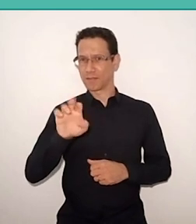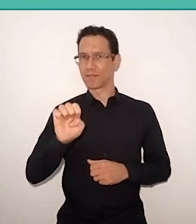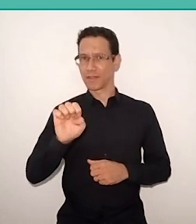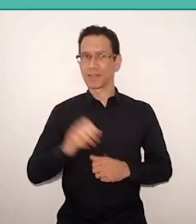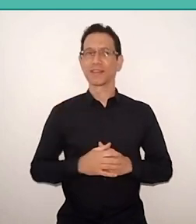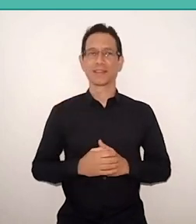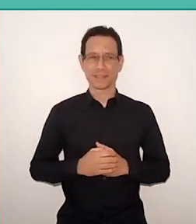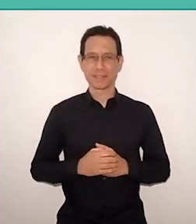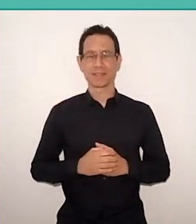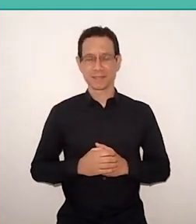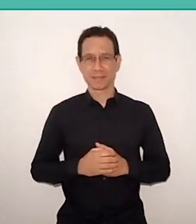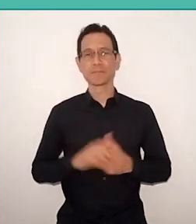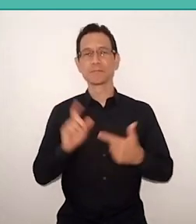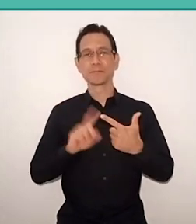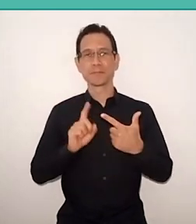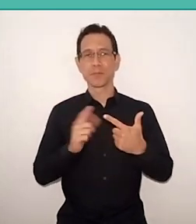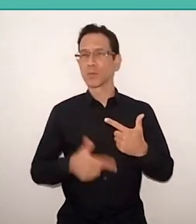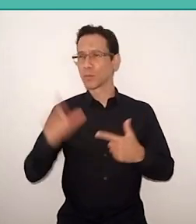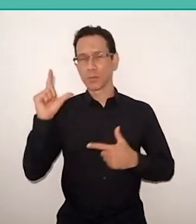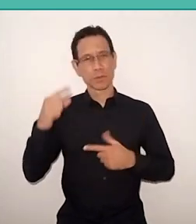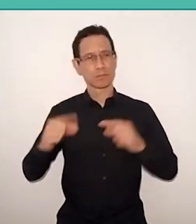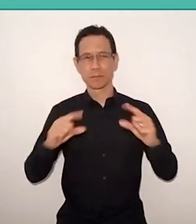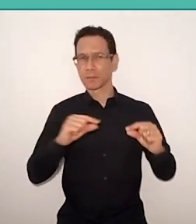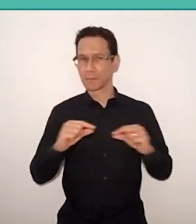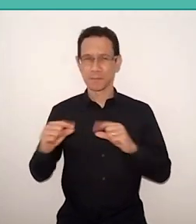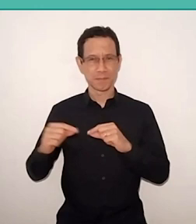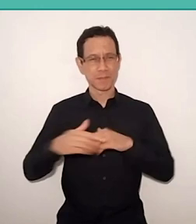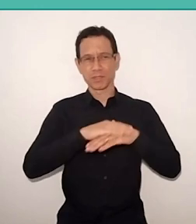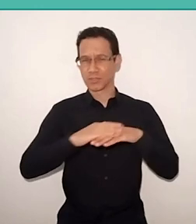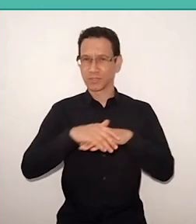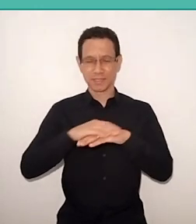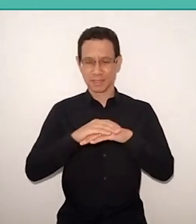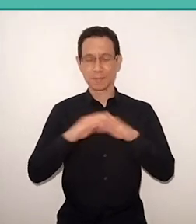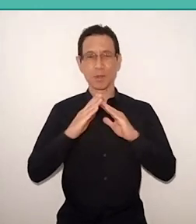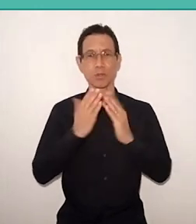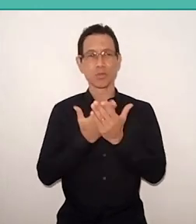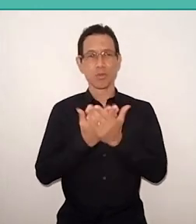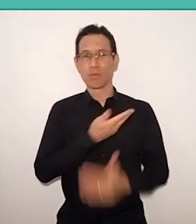We will have other debaters later. "The Value of Public School beyond the Pandemic.”